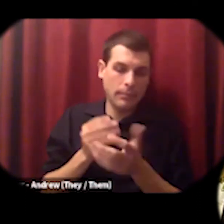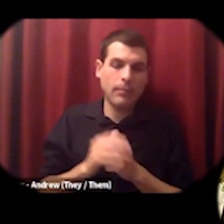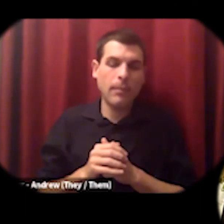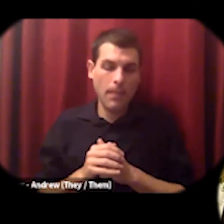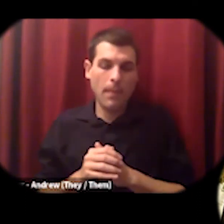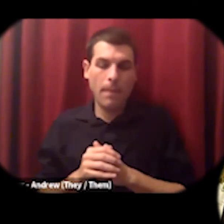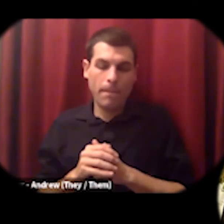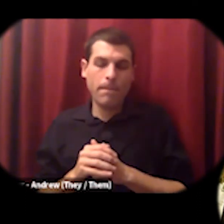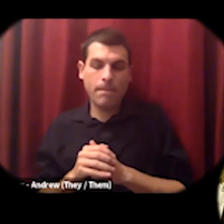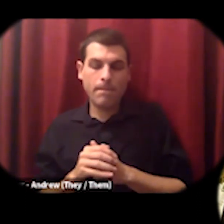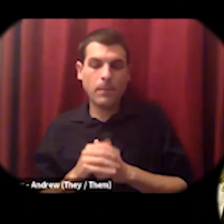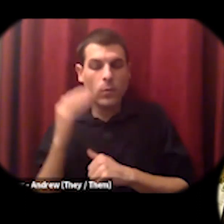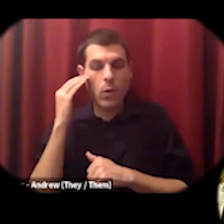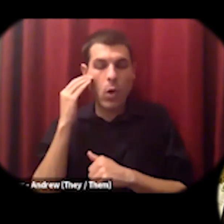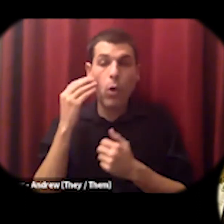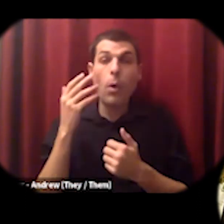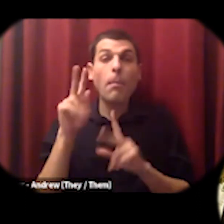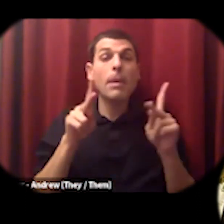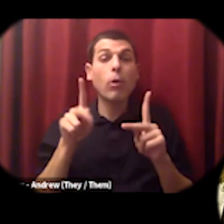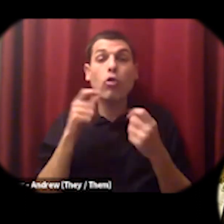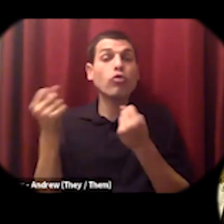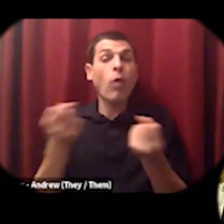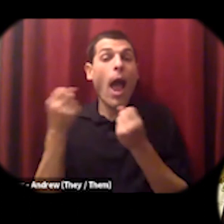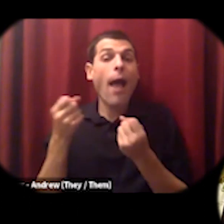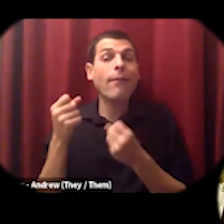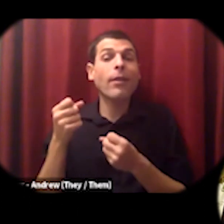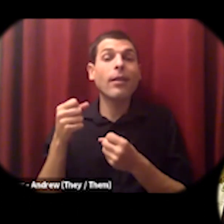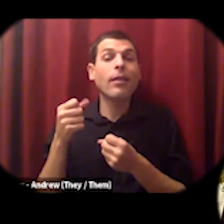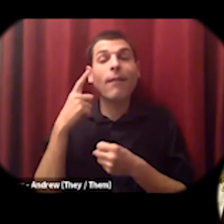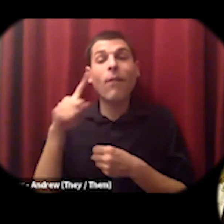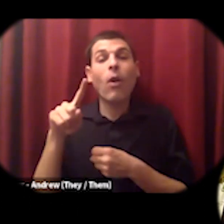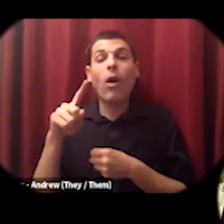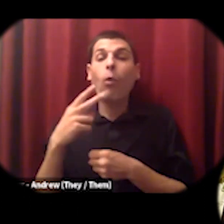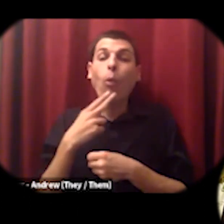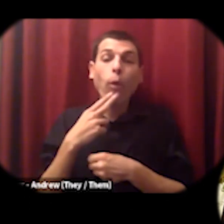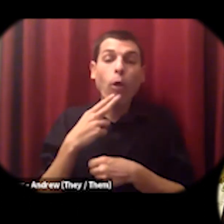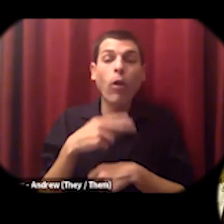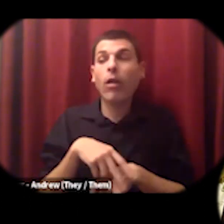right whether that's drivers whether that's meal delivery whether that's